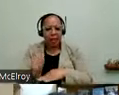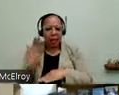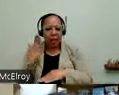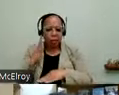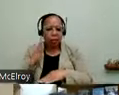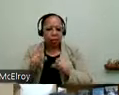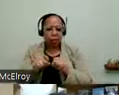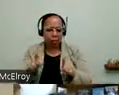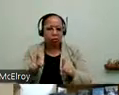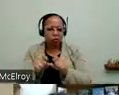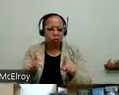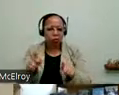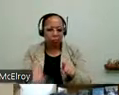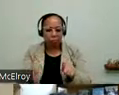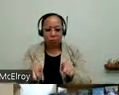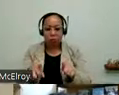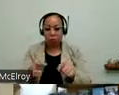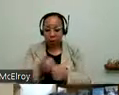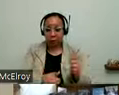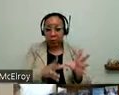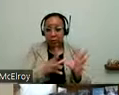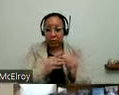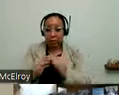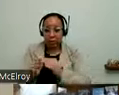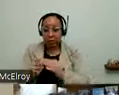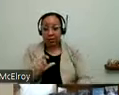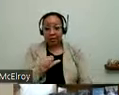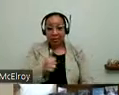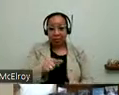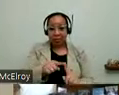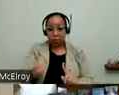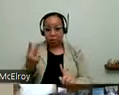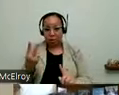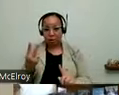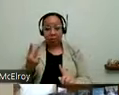also share the map. So our session will be from 9:00 a.m. to 12:00 p.m.